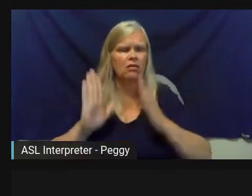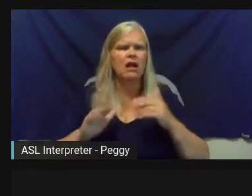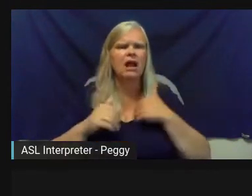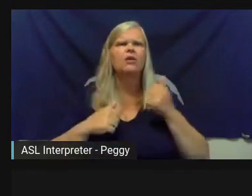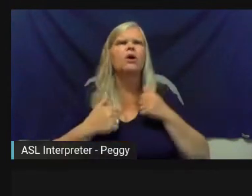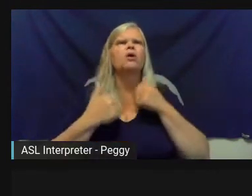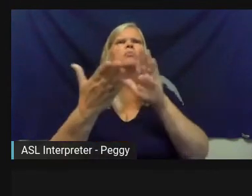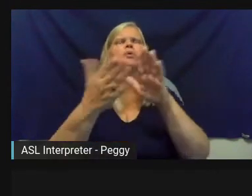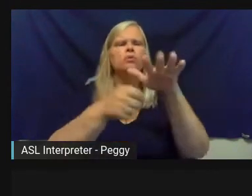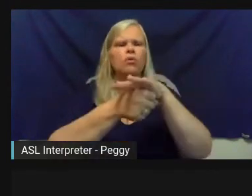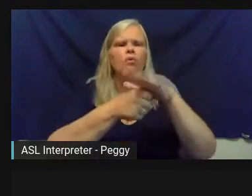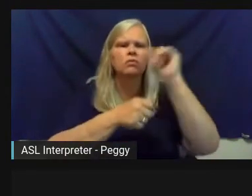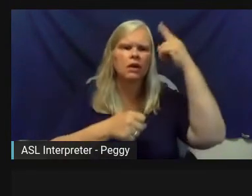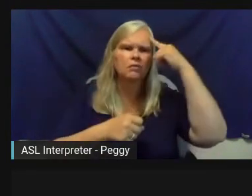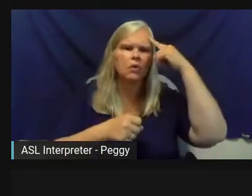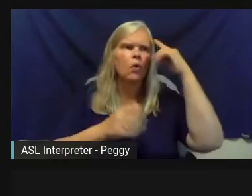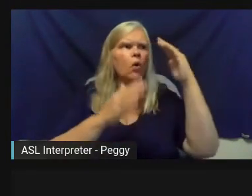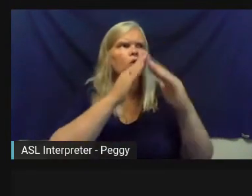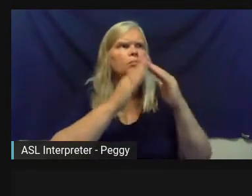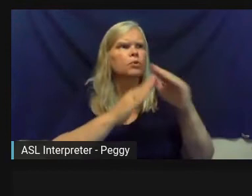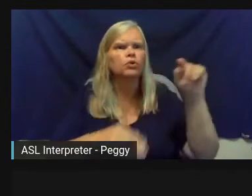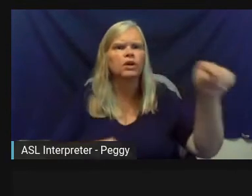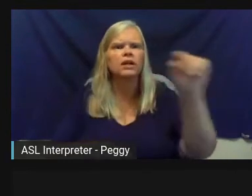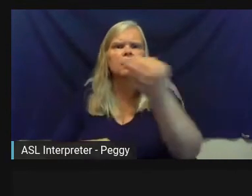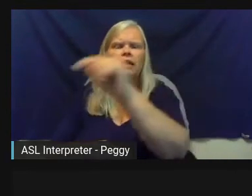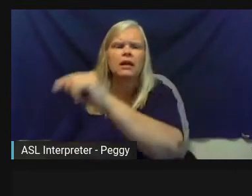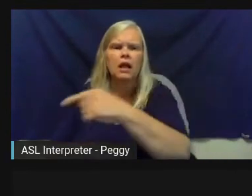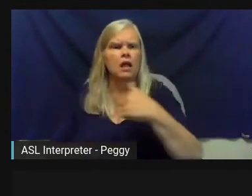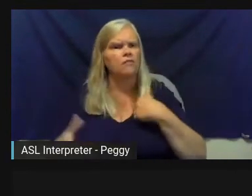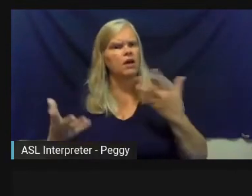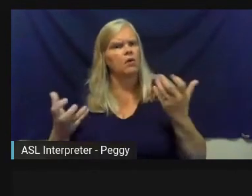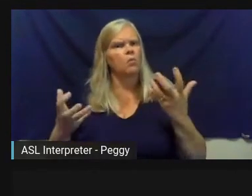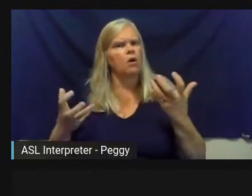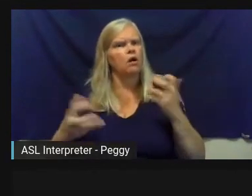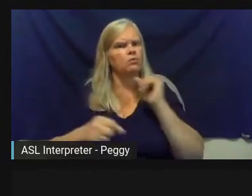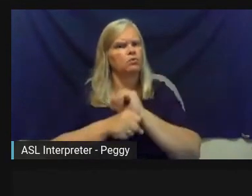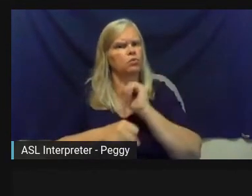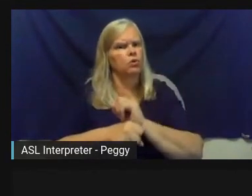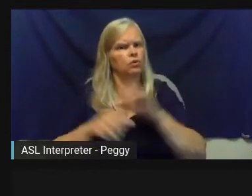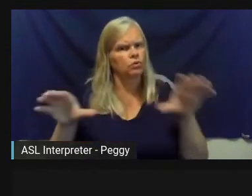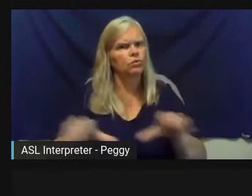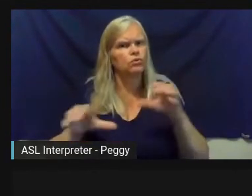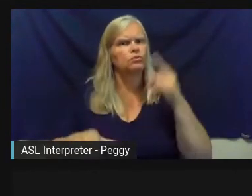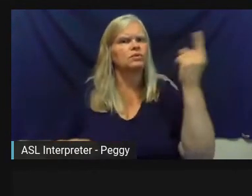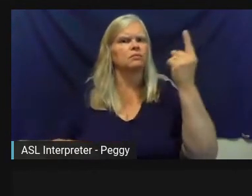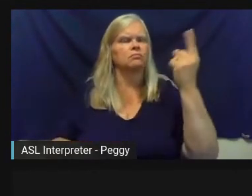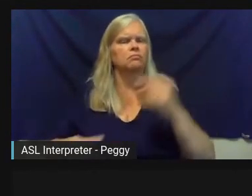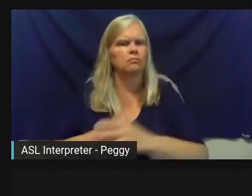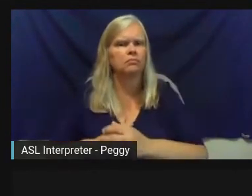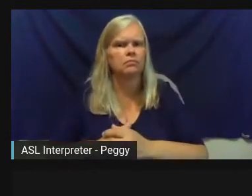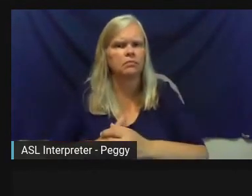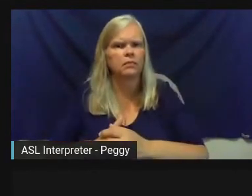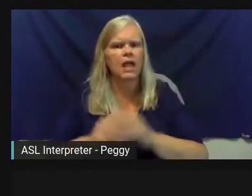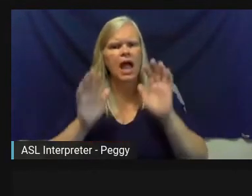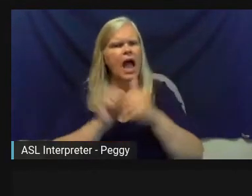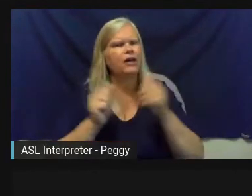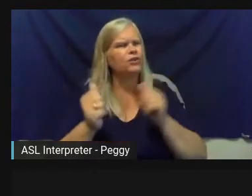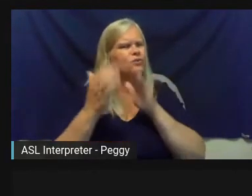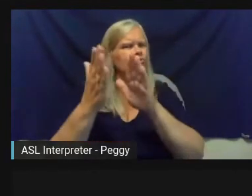community-based organizations if I am motivated to work in this way? And maybe Michele, I'll have you address that first.